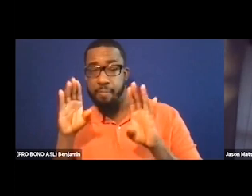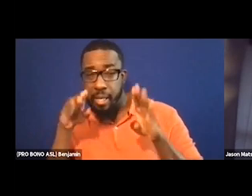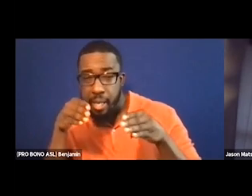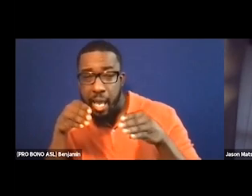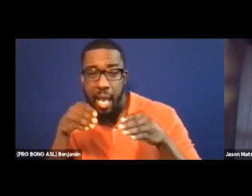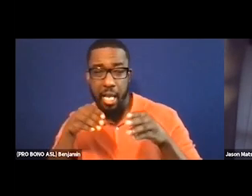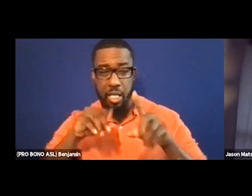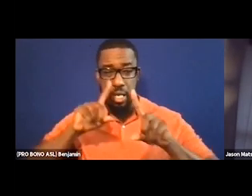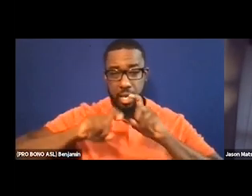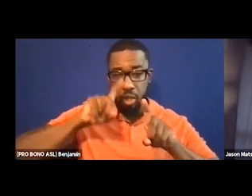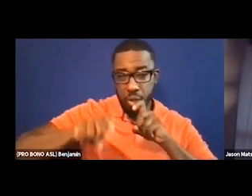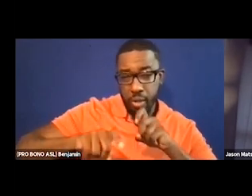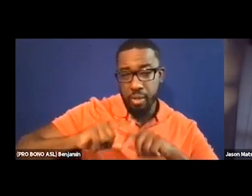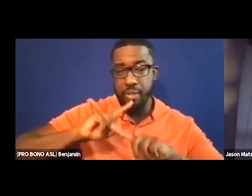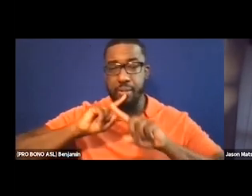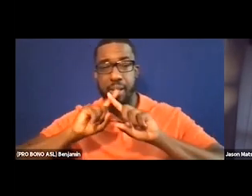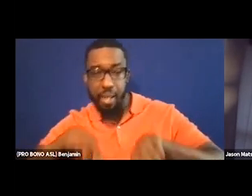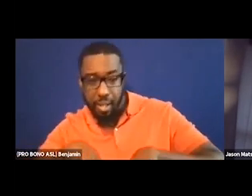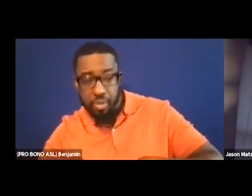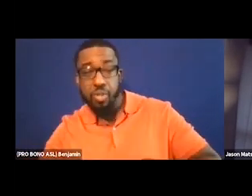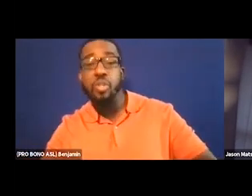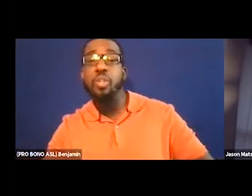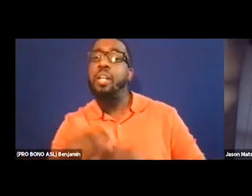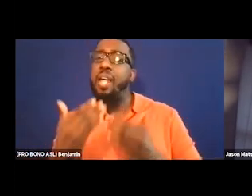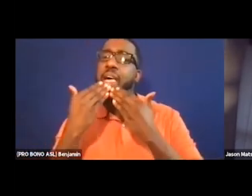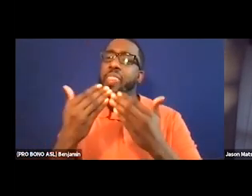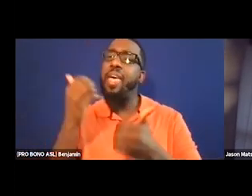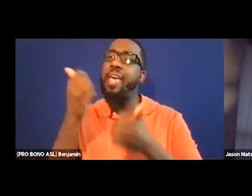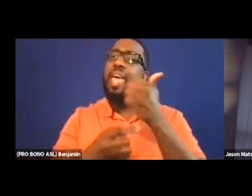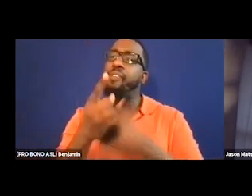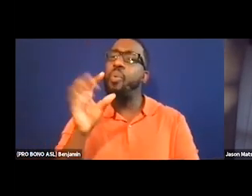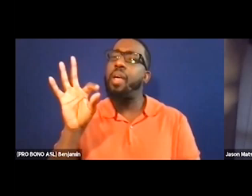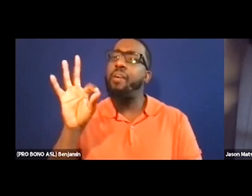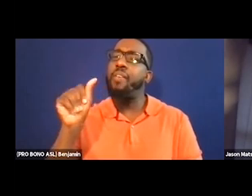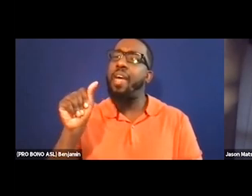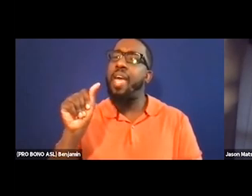to also thank everybody at the FFA for I think you know just centering this really important conversation.